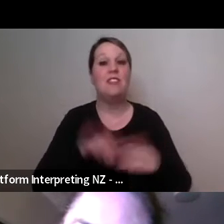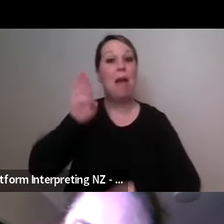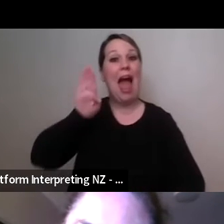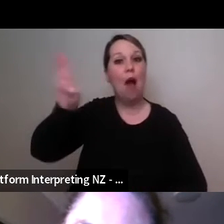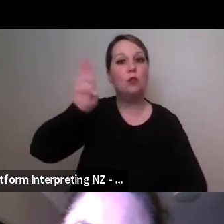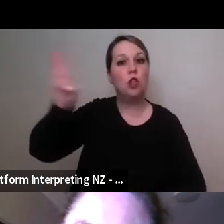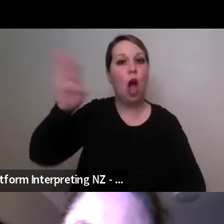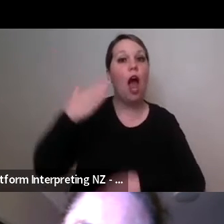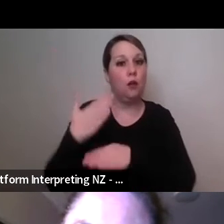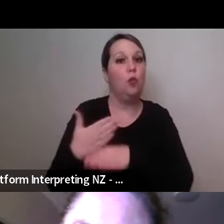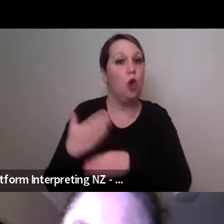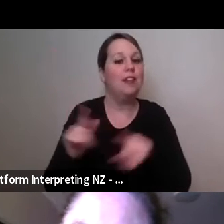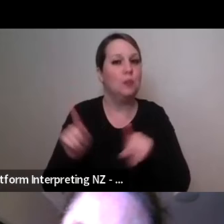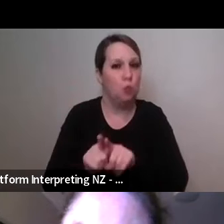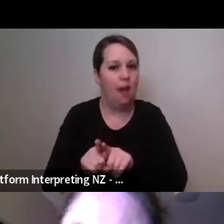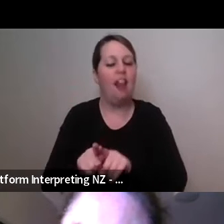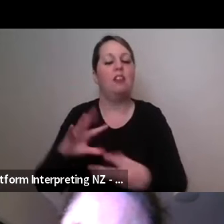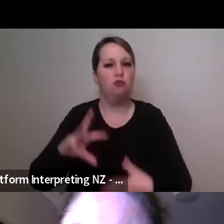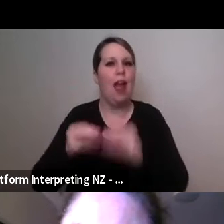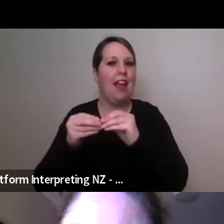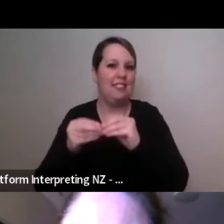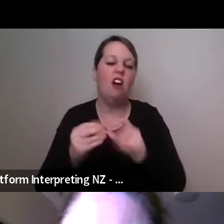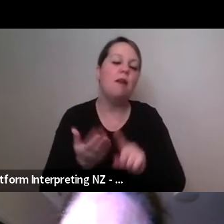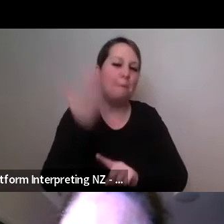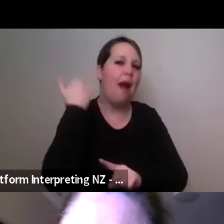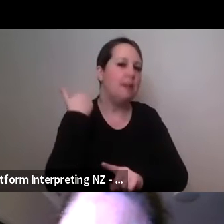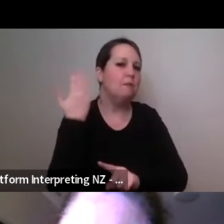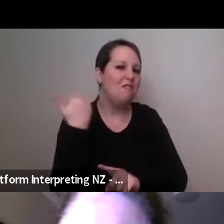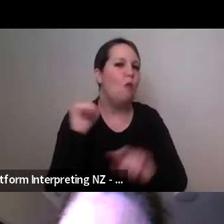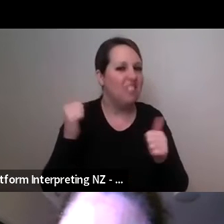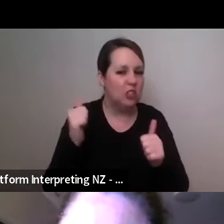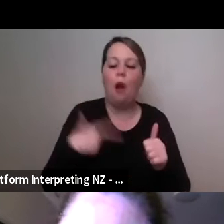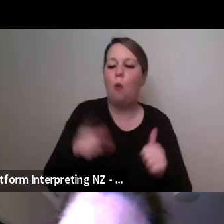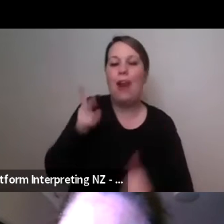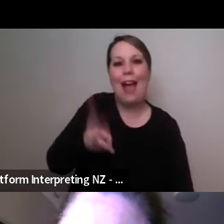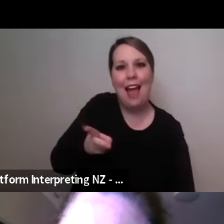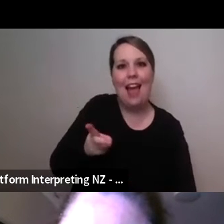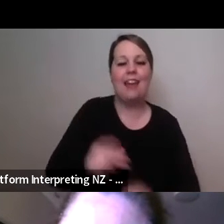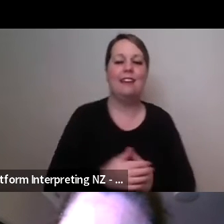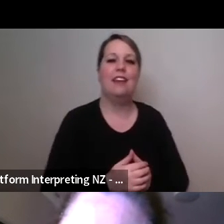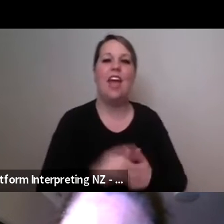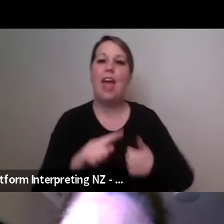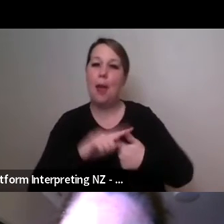be making which I've made in the past and and also other potential collaborations with other artists